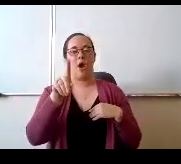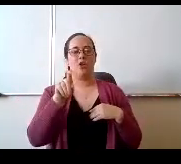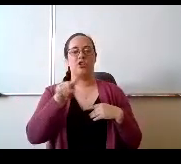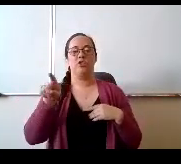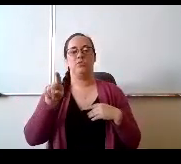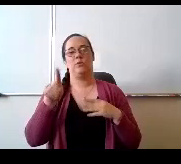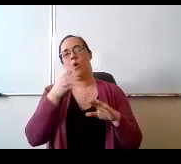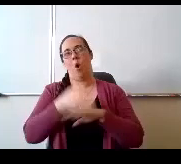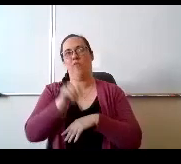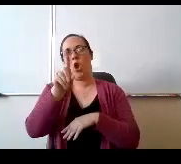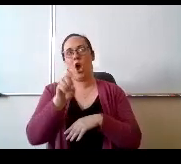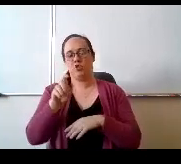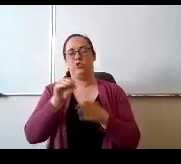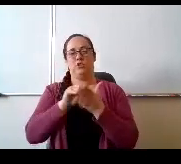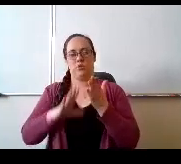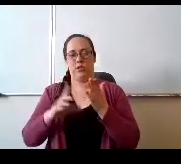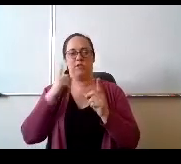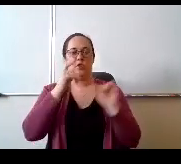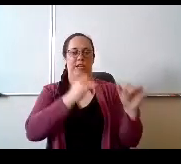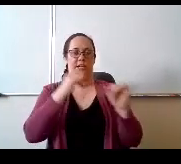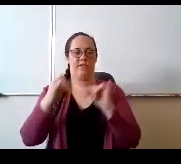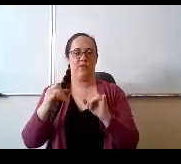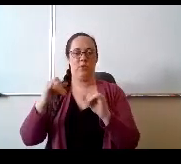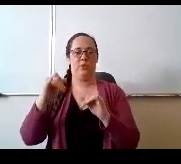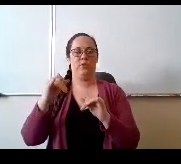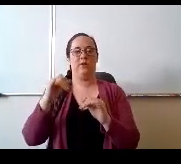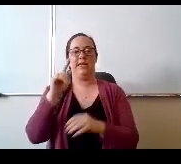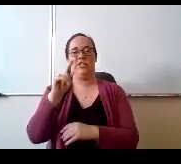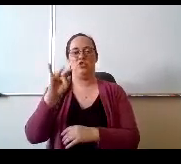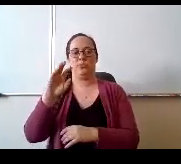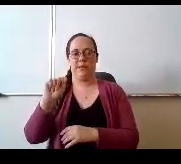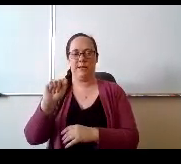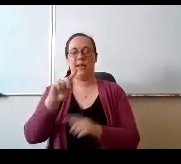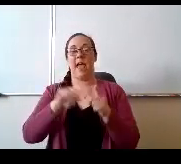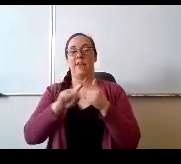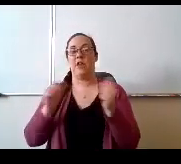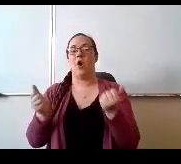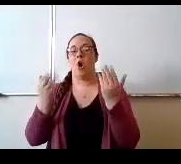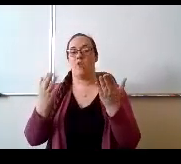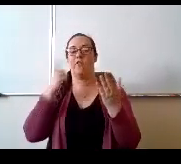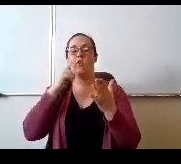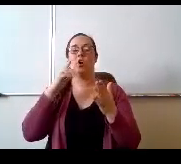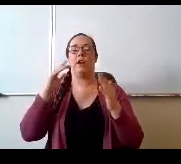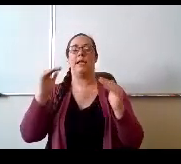instrument sections and offer that for intermediate and advanced so excited, possibly over 2000 enrollments